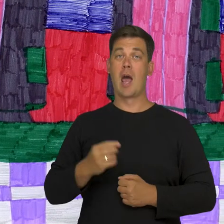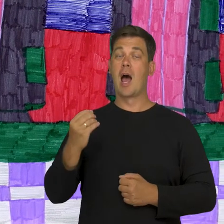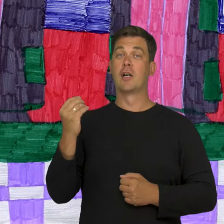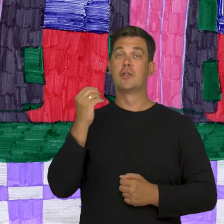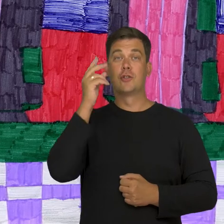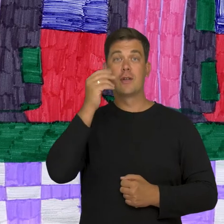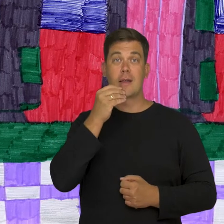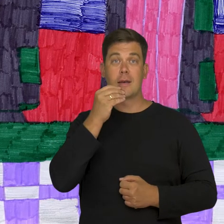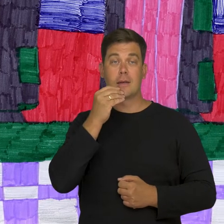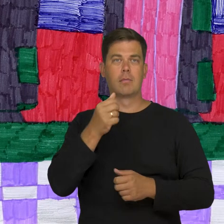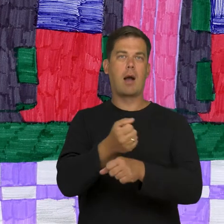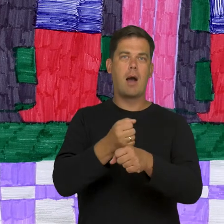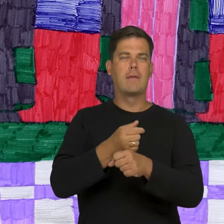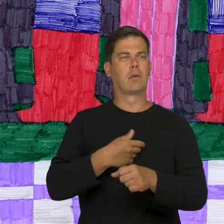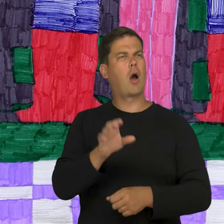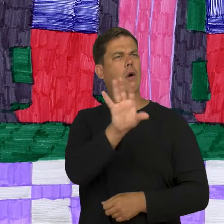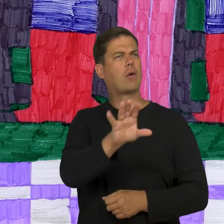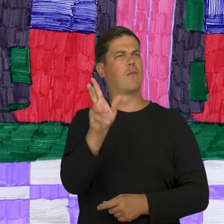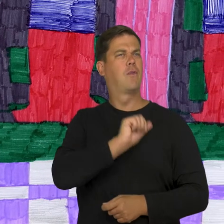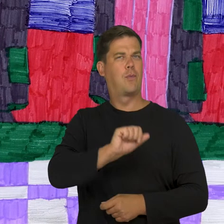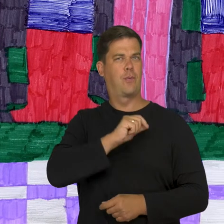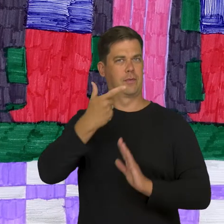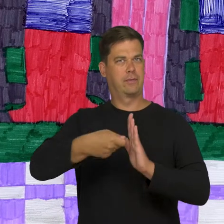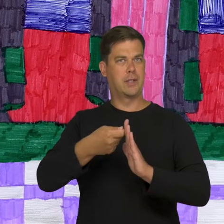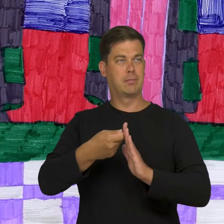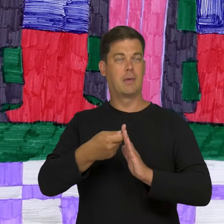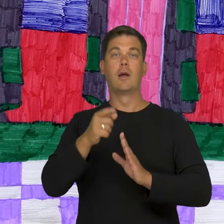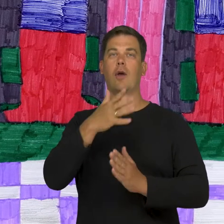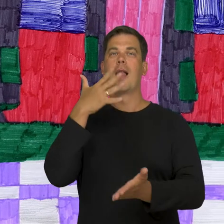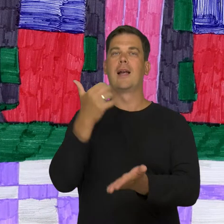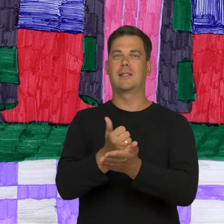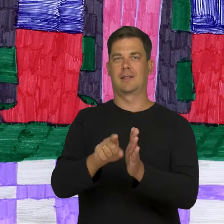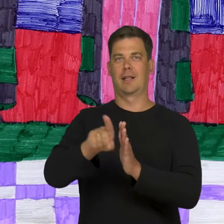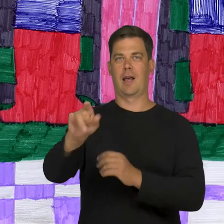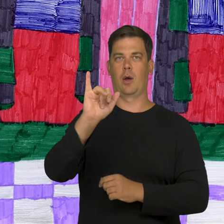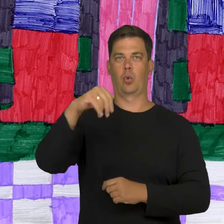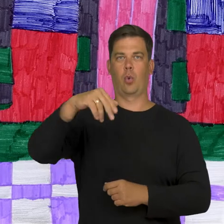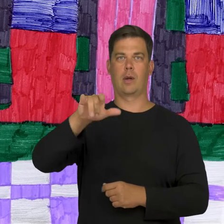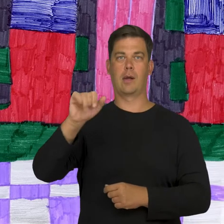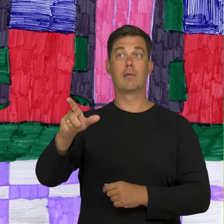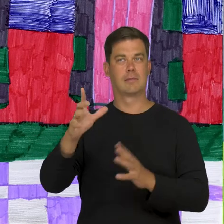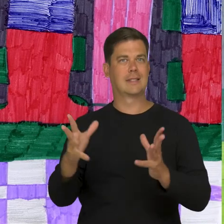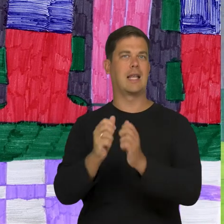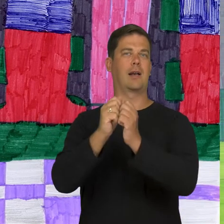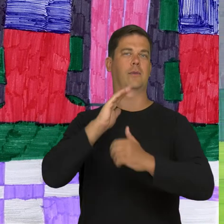When I was having breakfast and coffee I was watching an Italian film. The film "Letters to Juliet" about finding a husband.